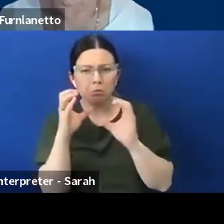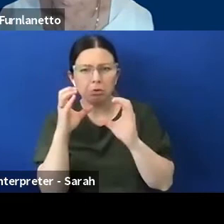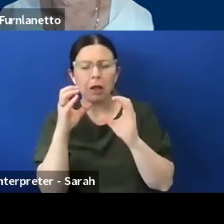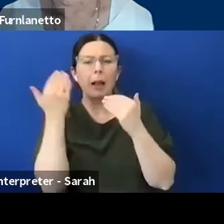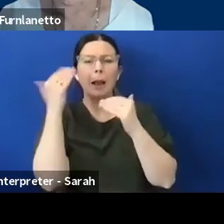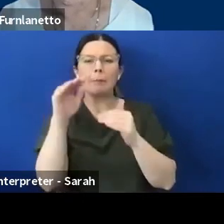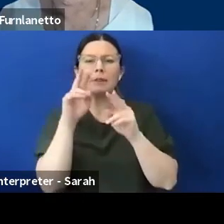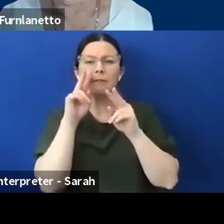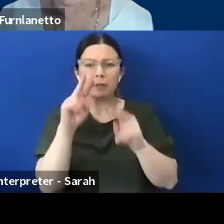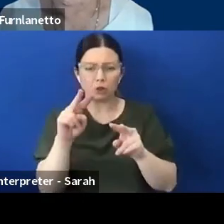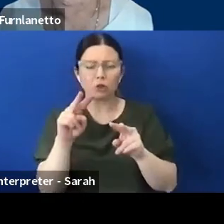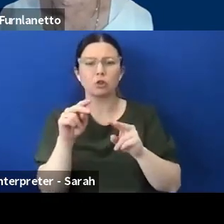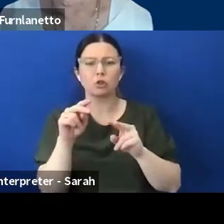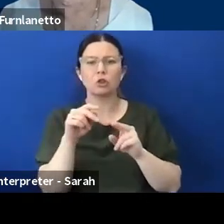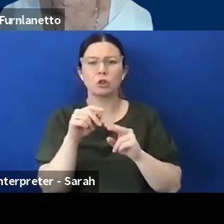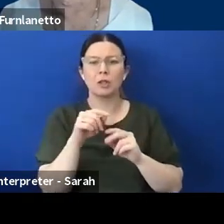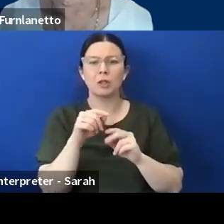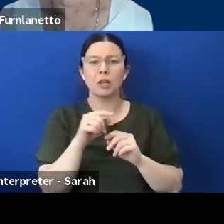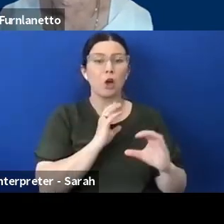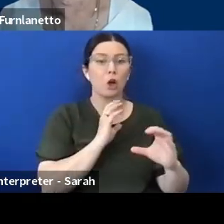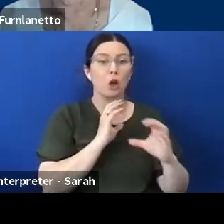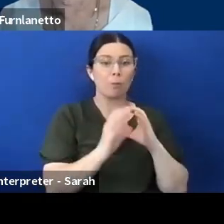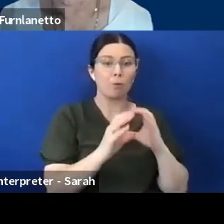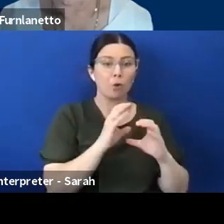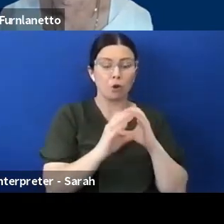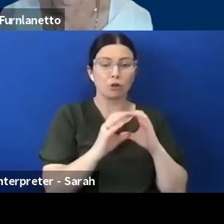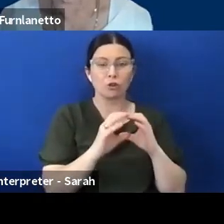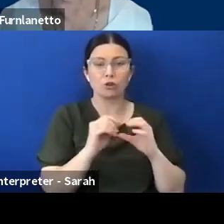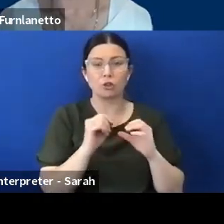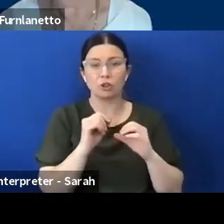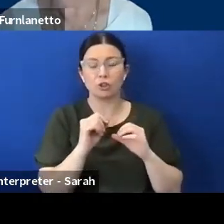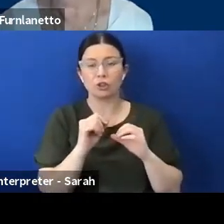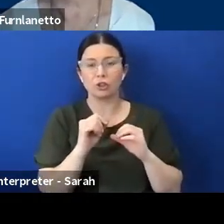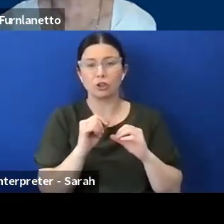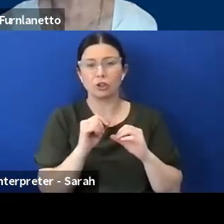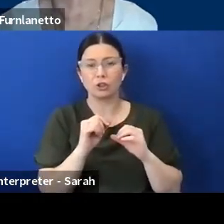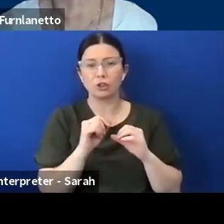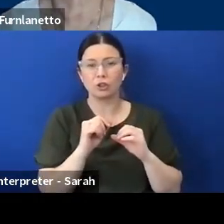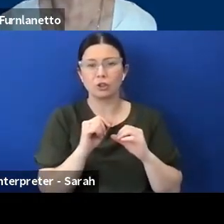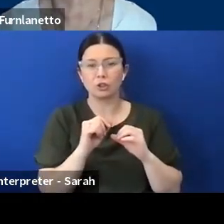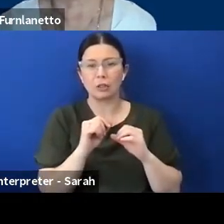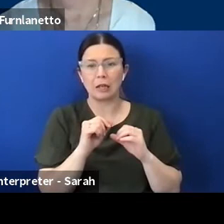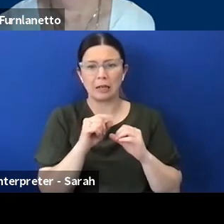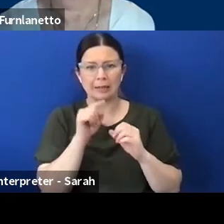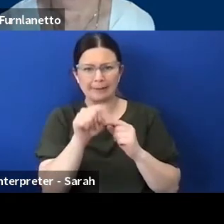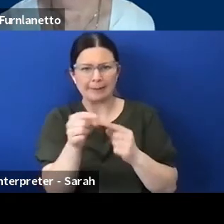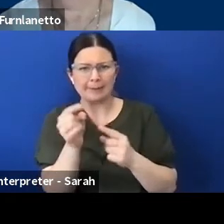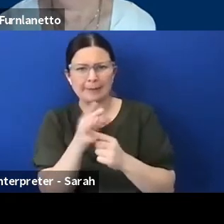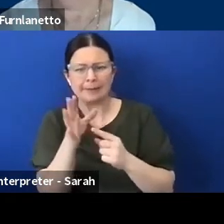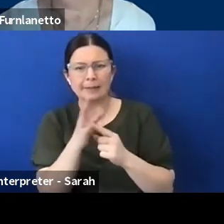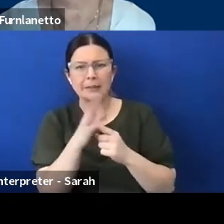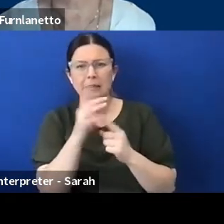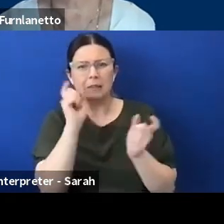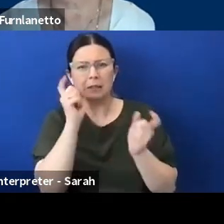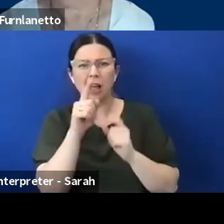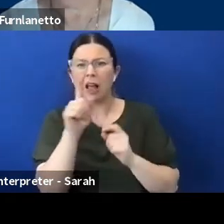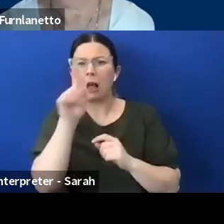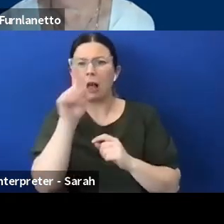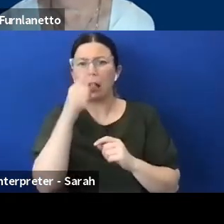communication and maybe are the two main concern. They can't just jump in a car and take off,